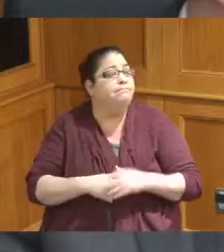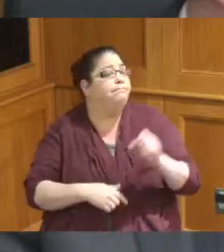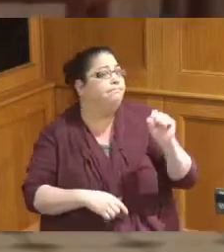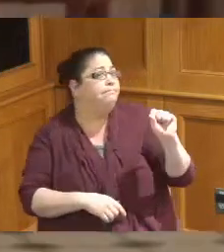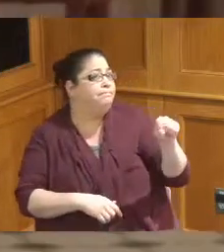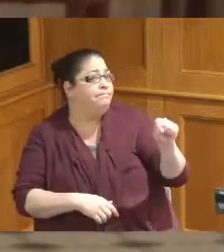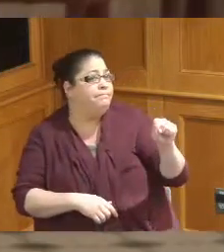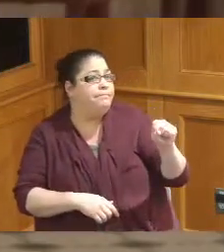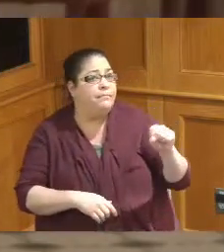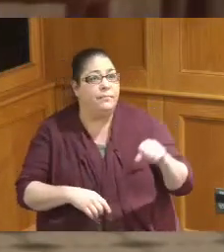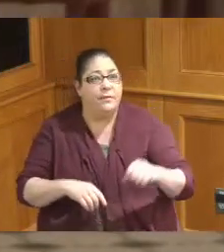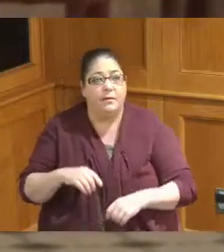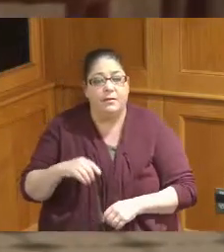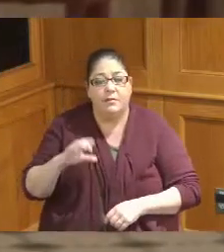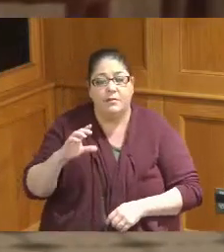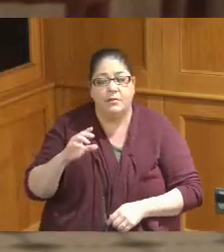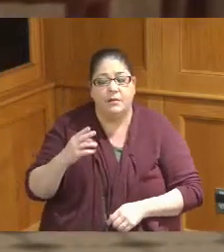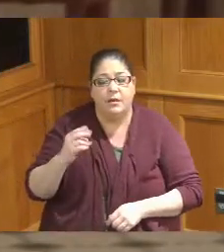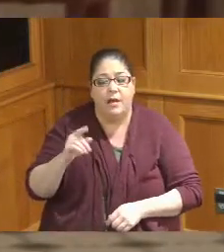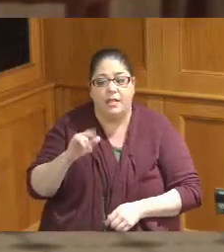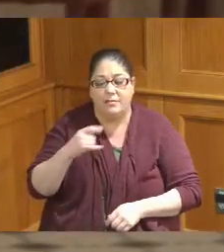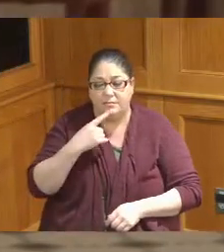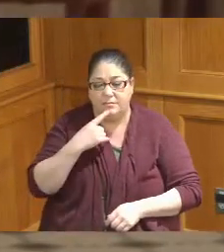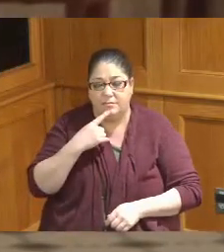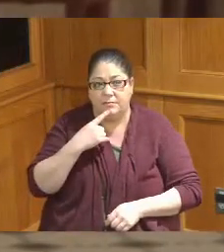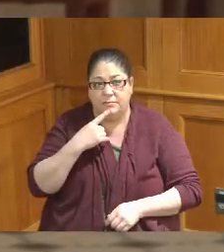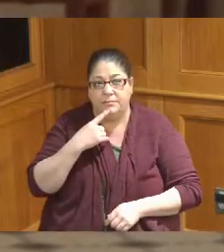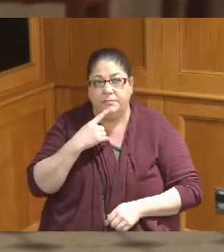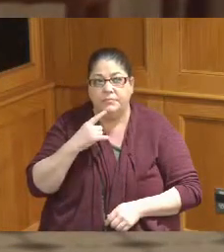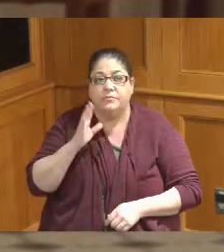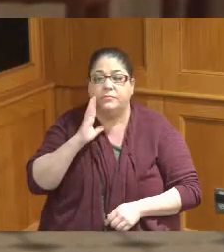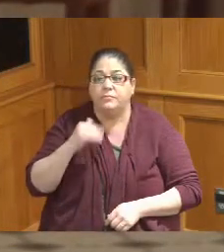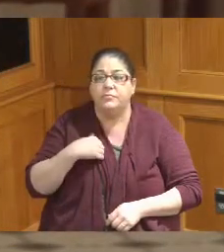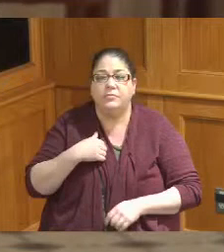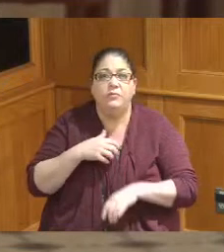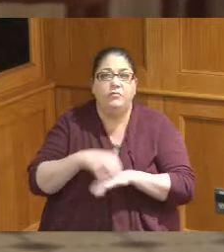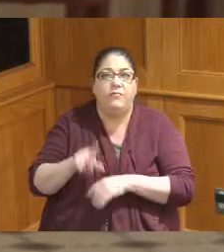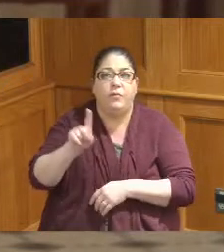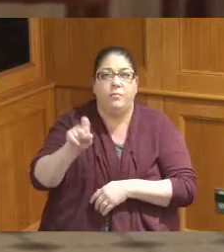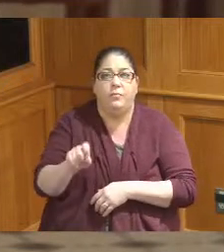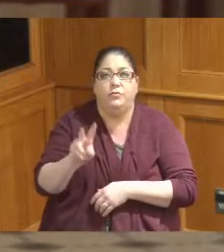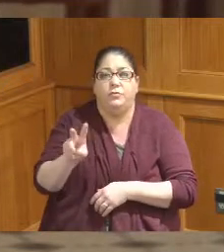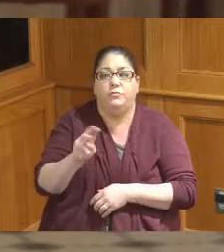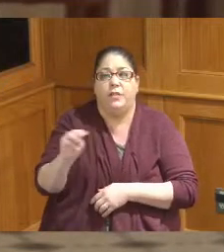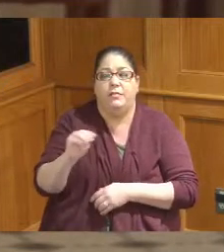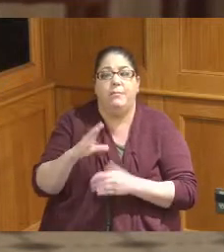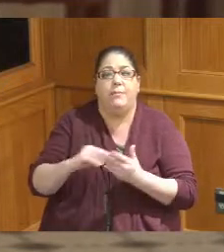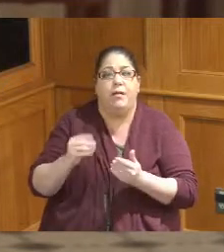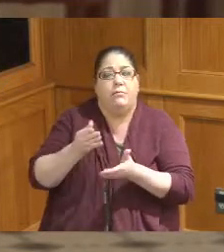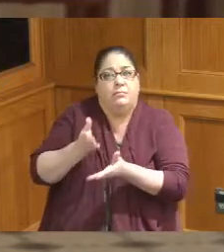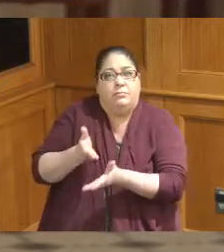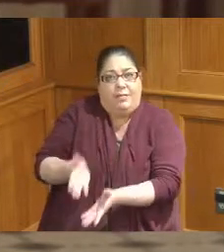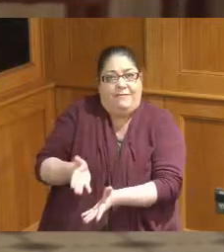that that Movement we still will have roughly 1.2 available in the workforce Grant budget for